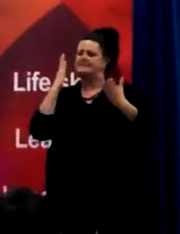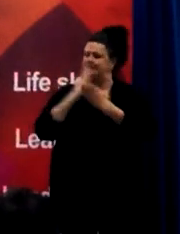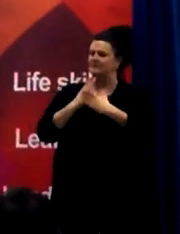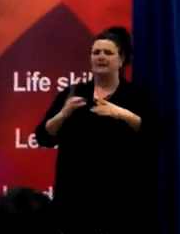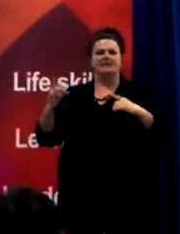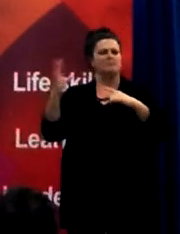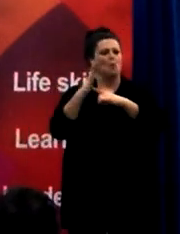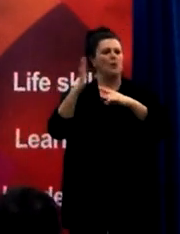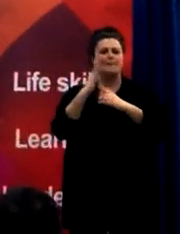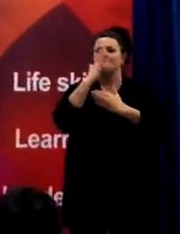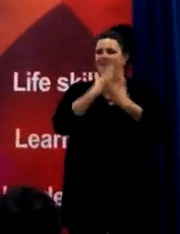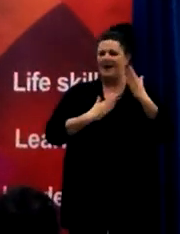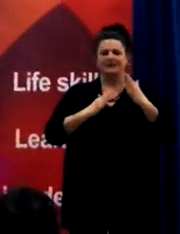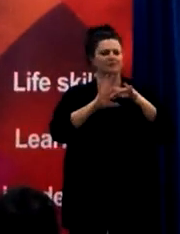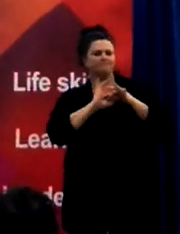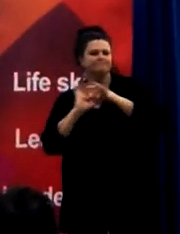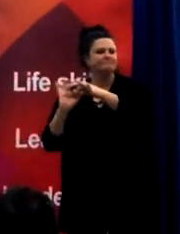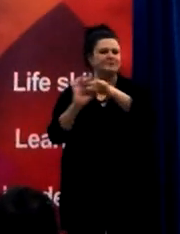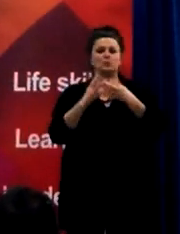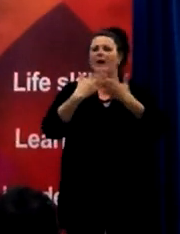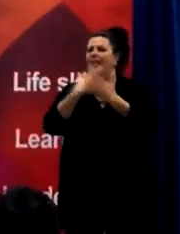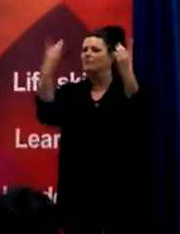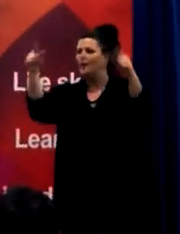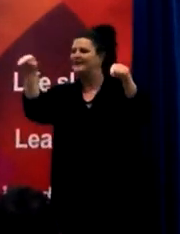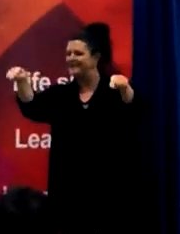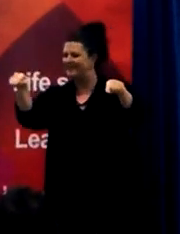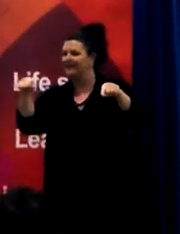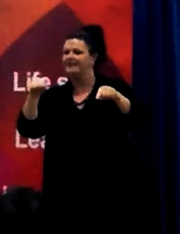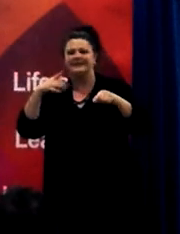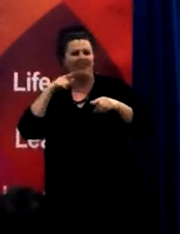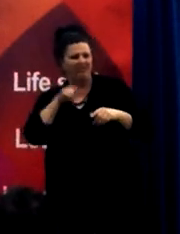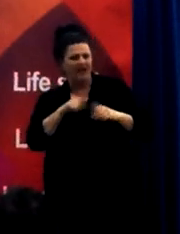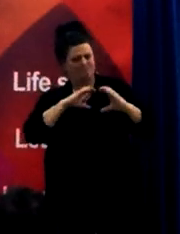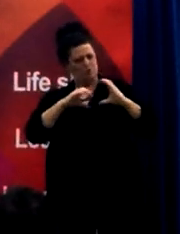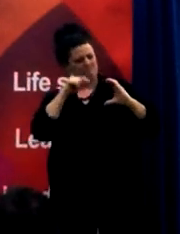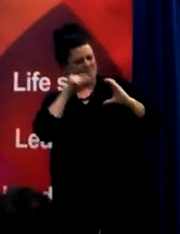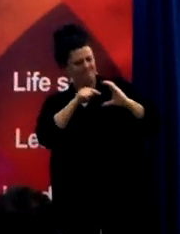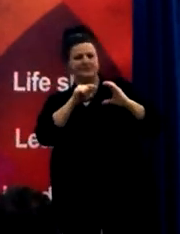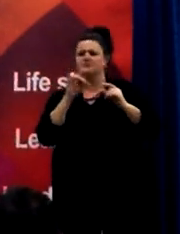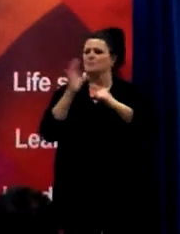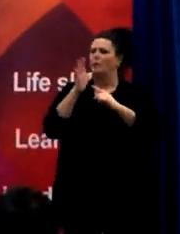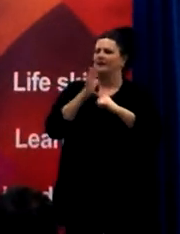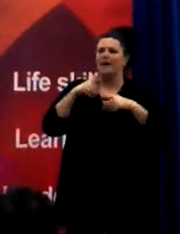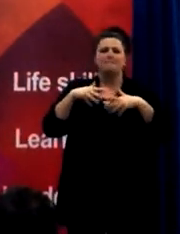So for everyone in the audience today, that is what I would encourage more than anything. Thank you.